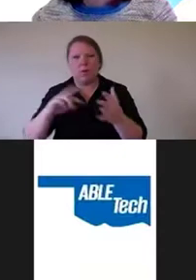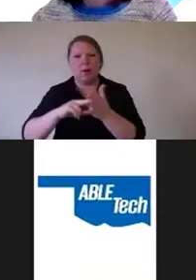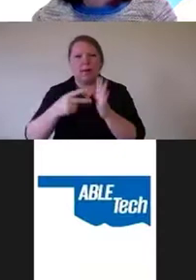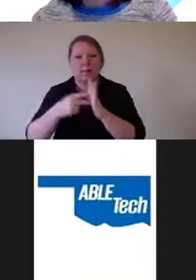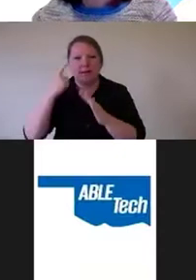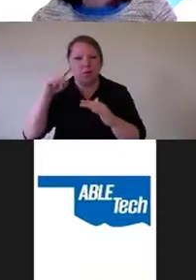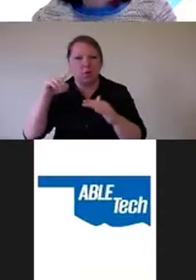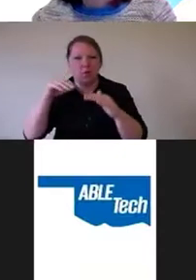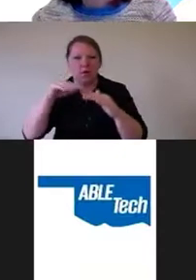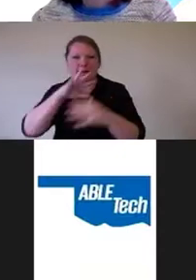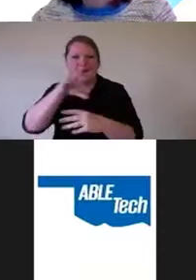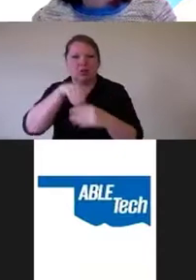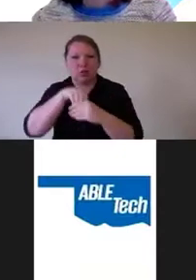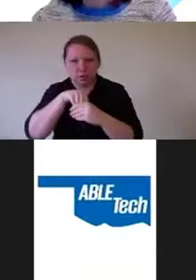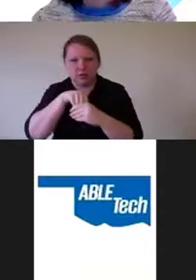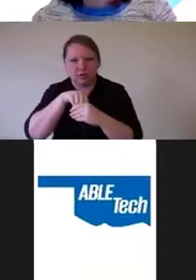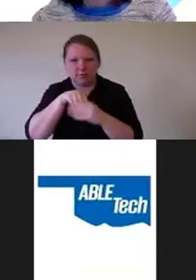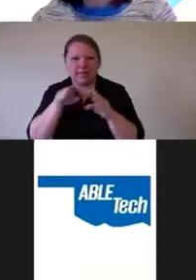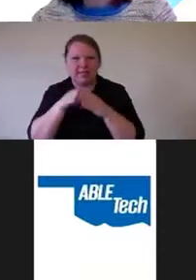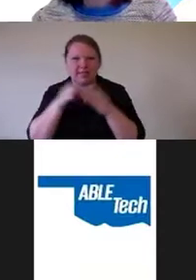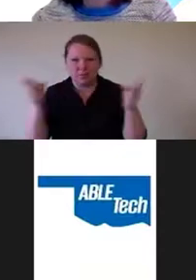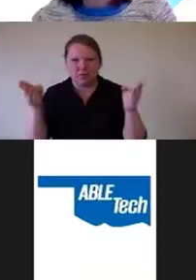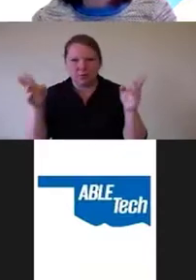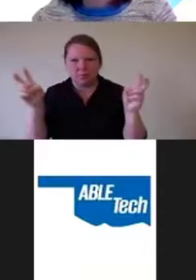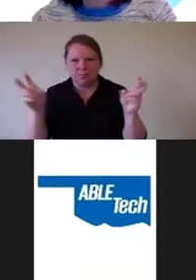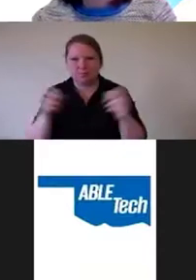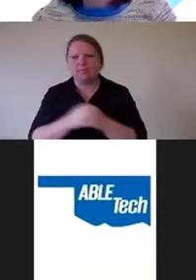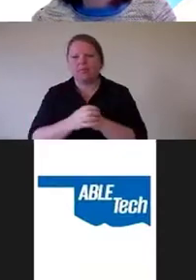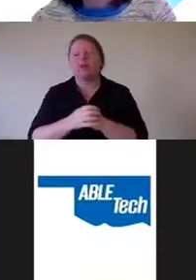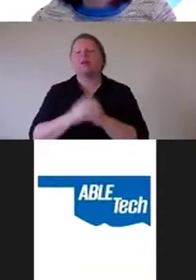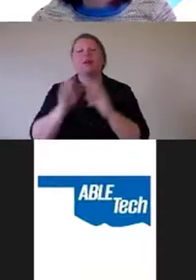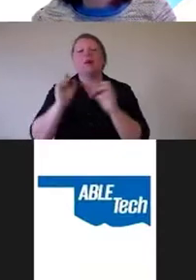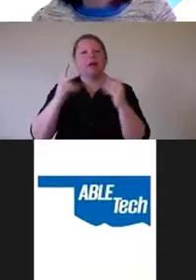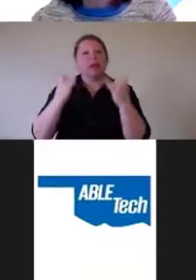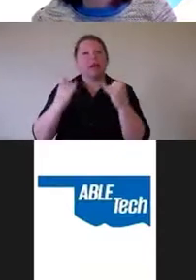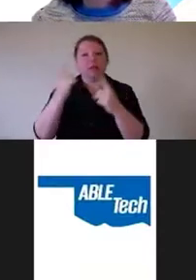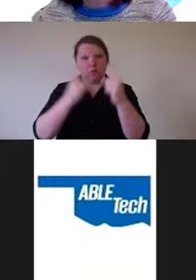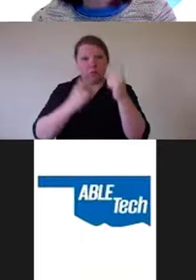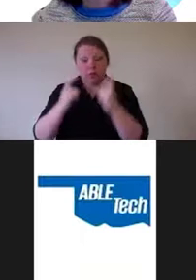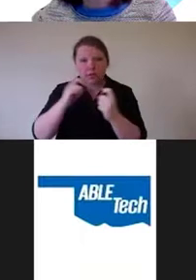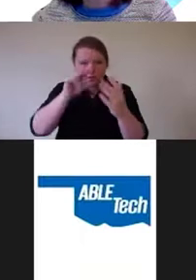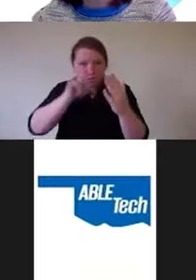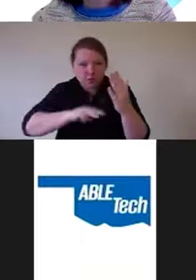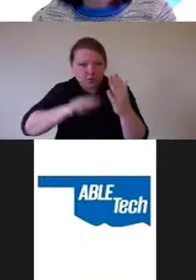OK, so looks like questions are starting to come in, but I can't quite read them fast.